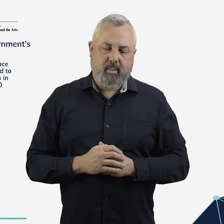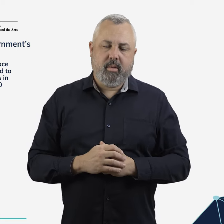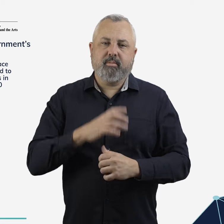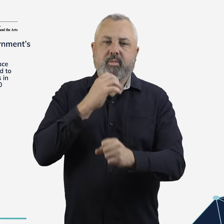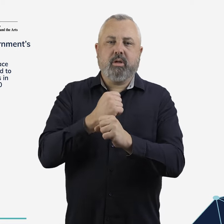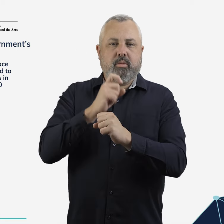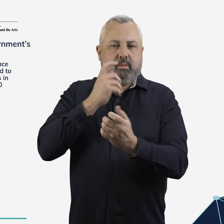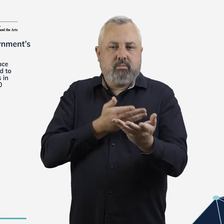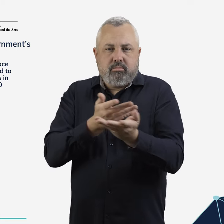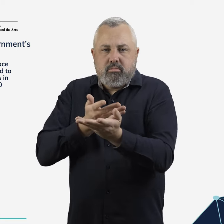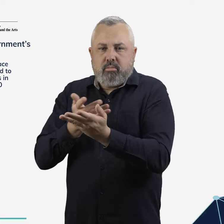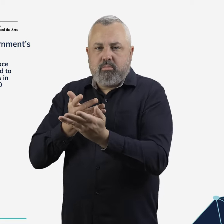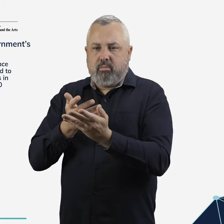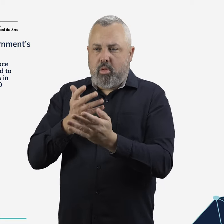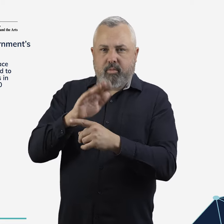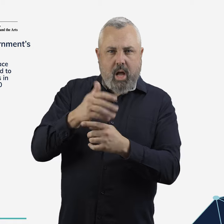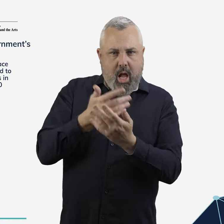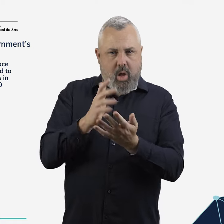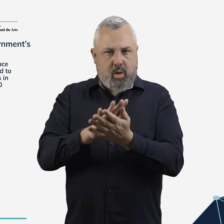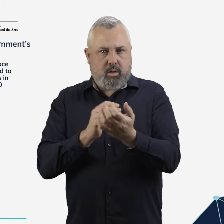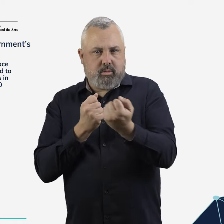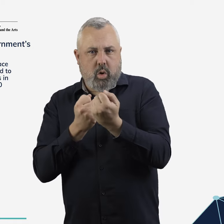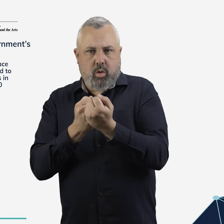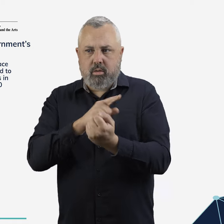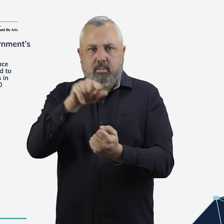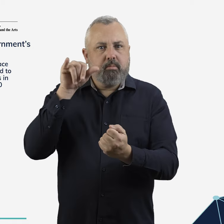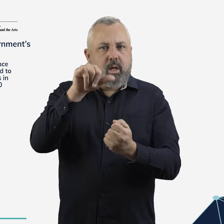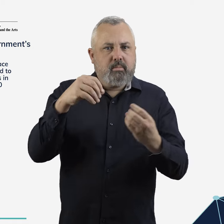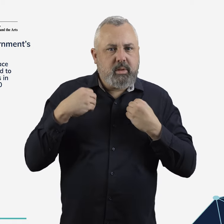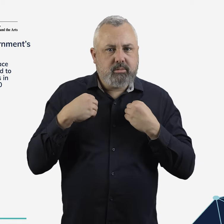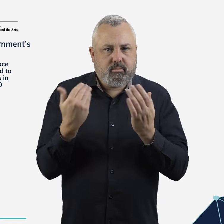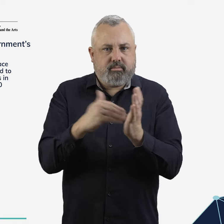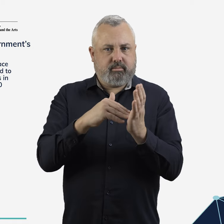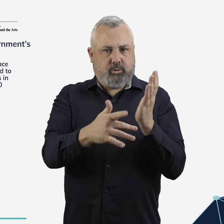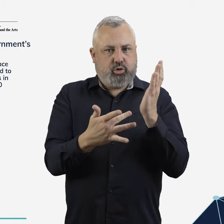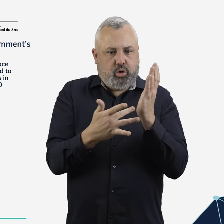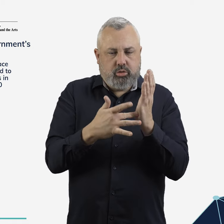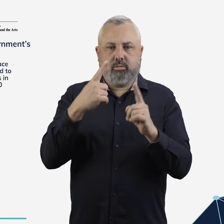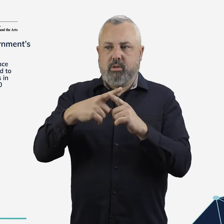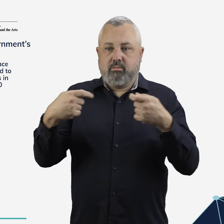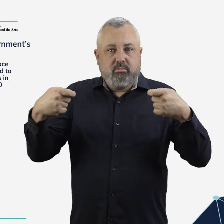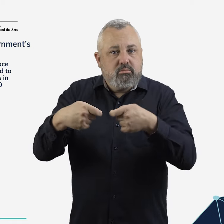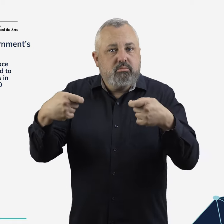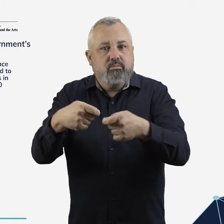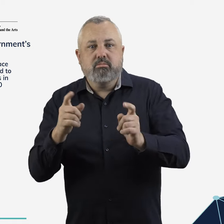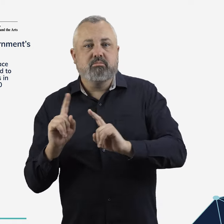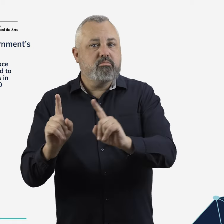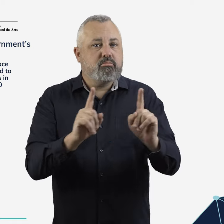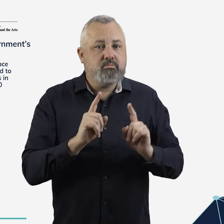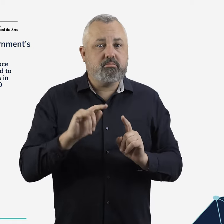Rebates for installation of ADS-B equipment will be extended and broadened, and the Australian Government will consult on implementation arrangements for an ADS-B mandate.